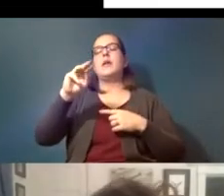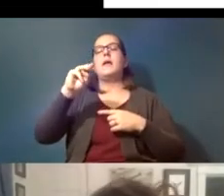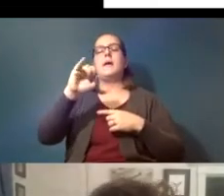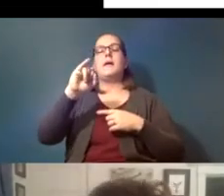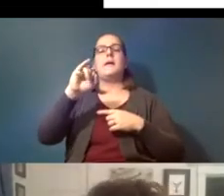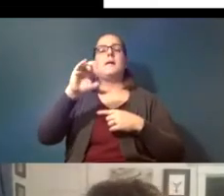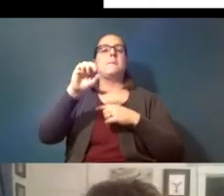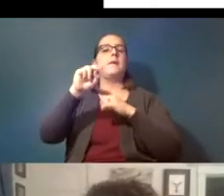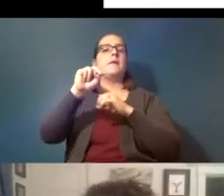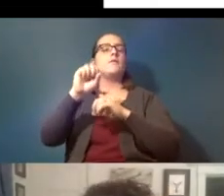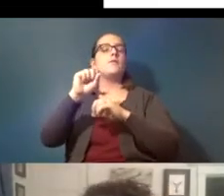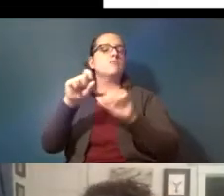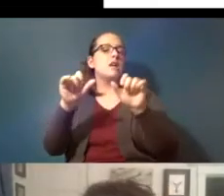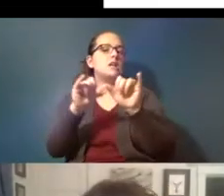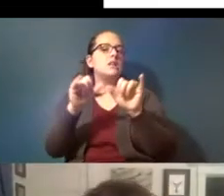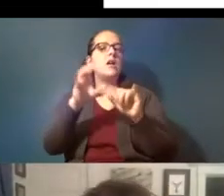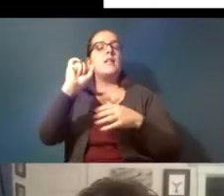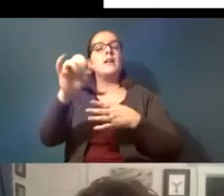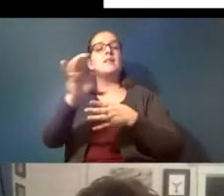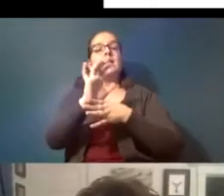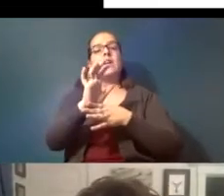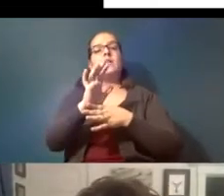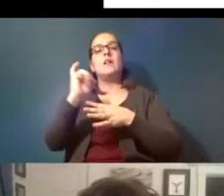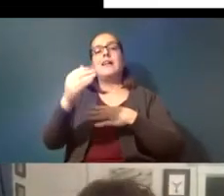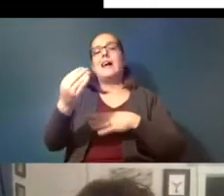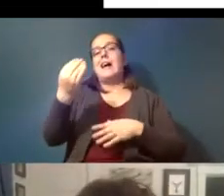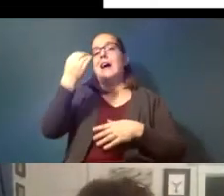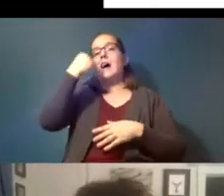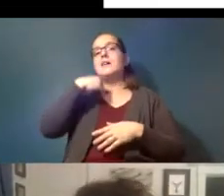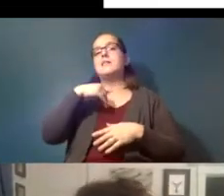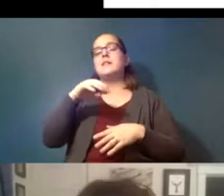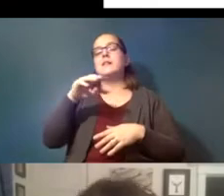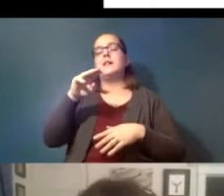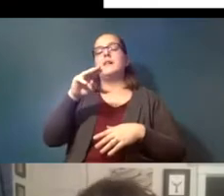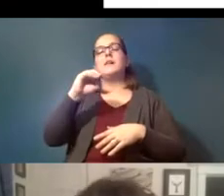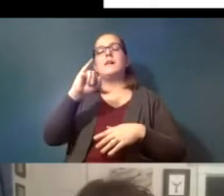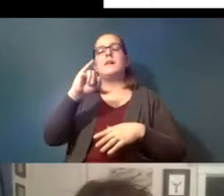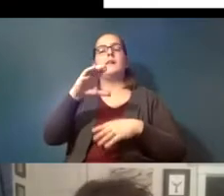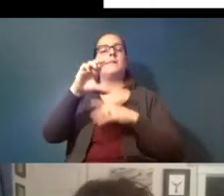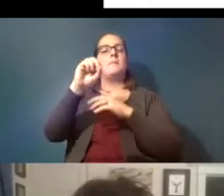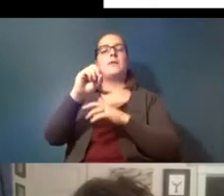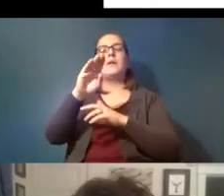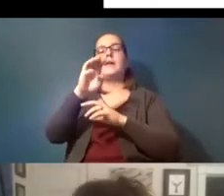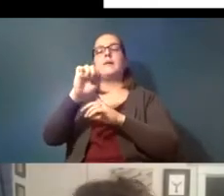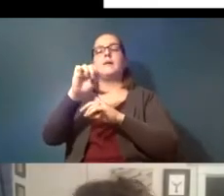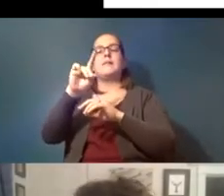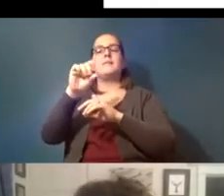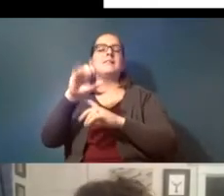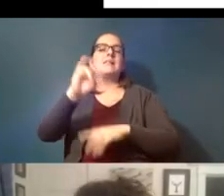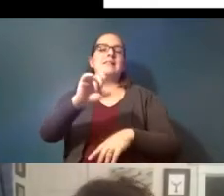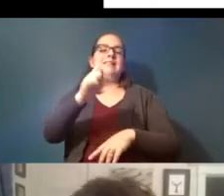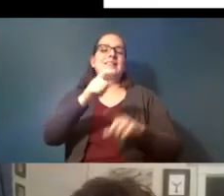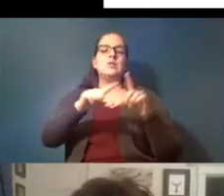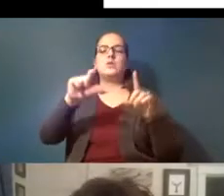and this is a video of it ingesting microbeads that are 10 to 20 microns in size